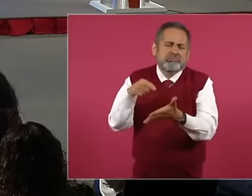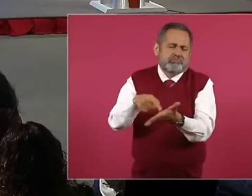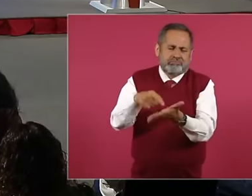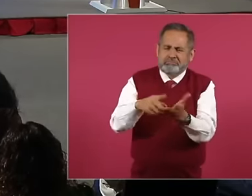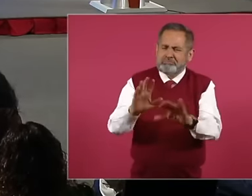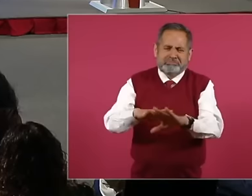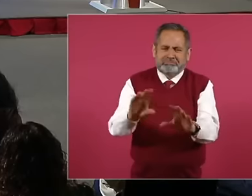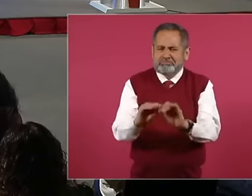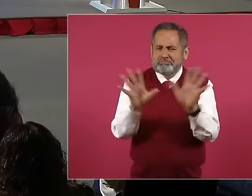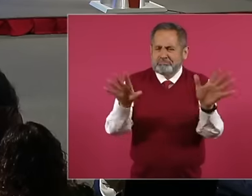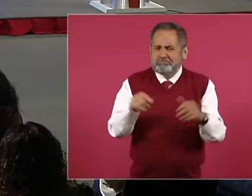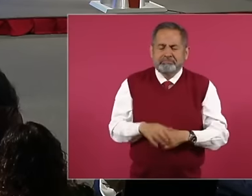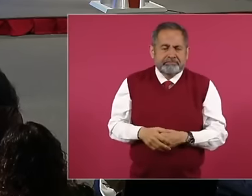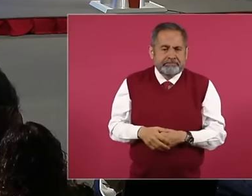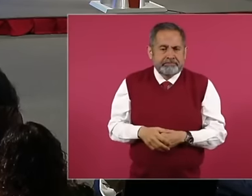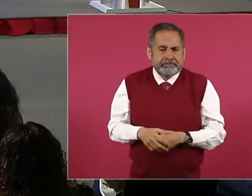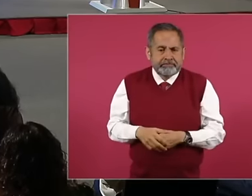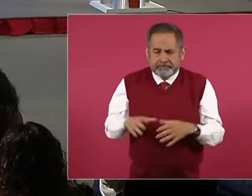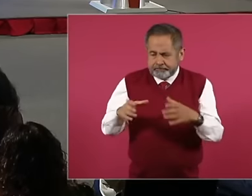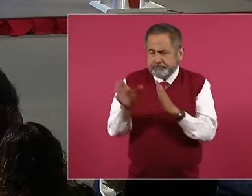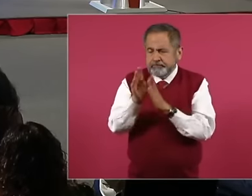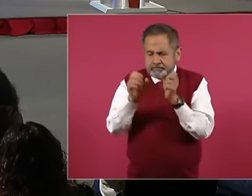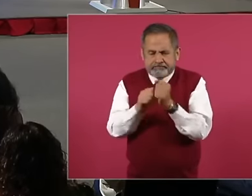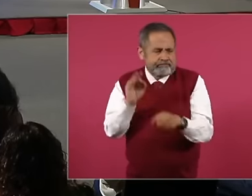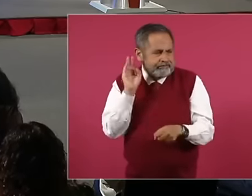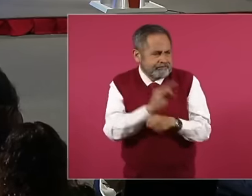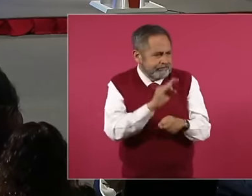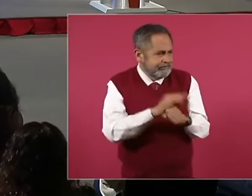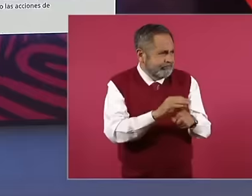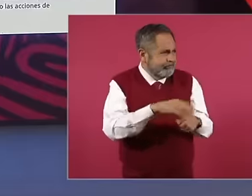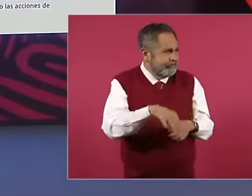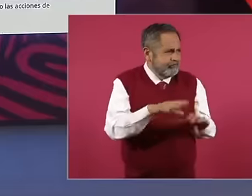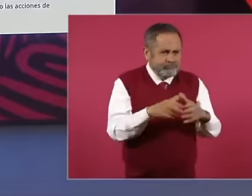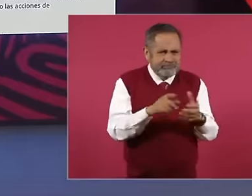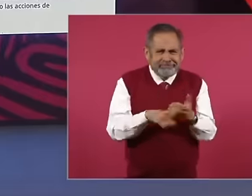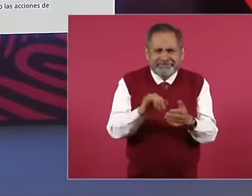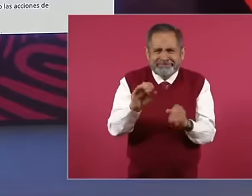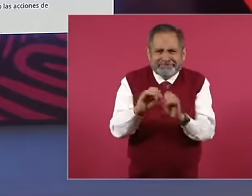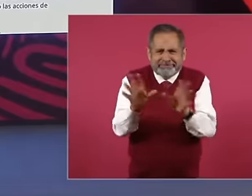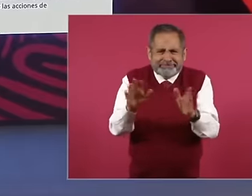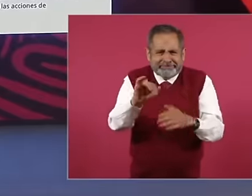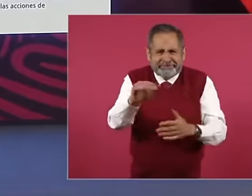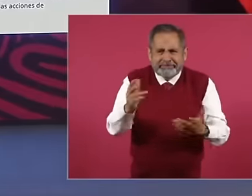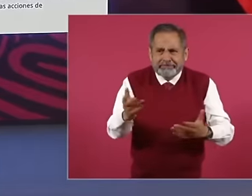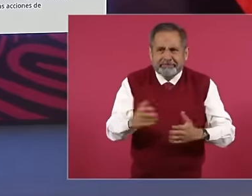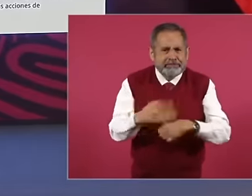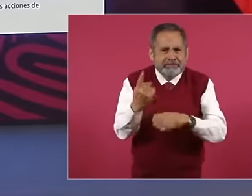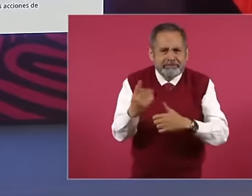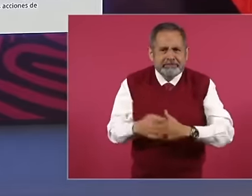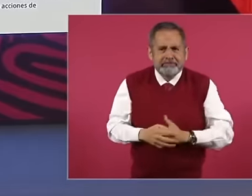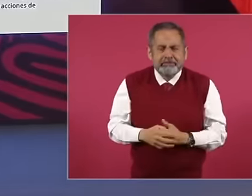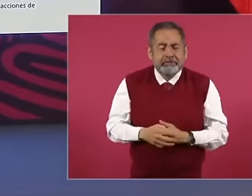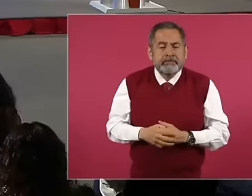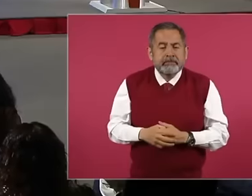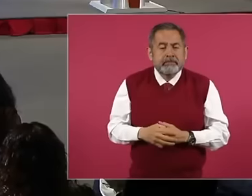clearly protects minorities Well, yes, but why before, when it